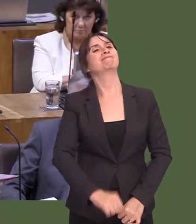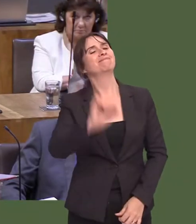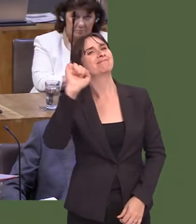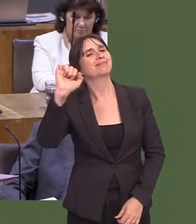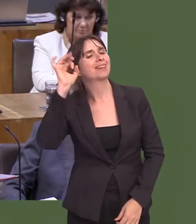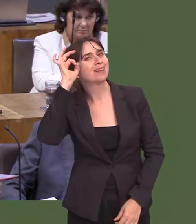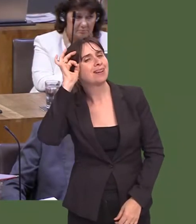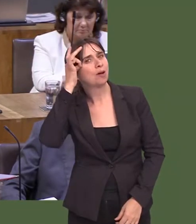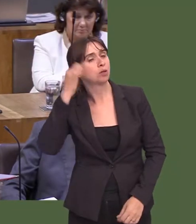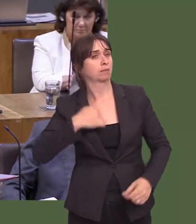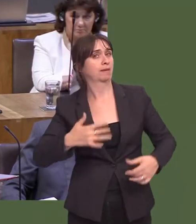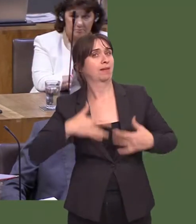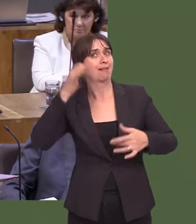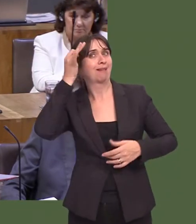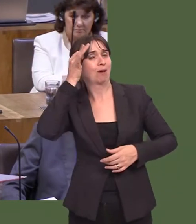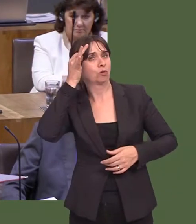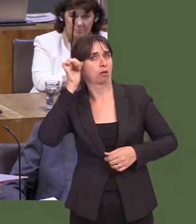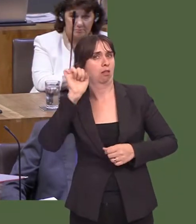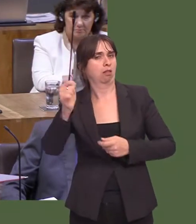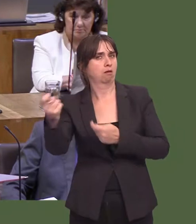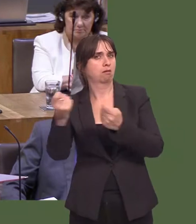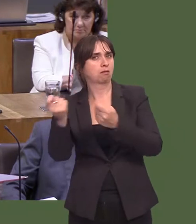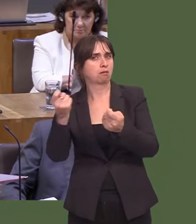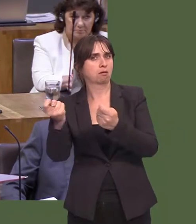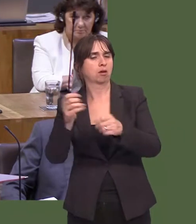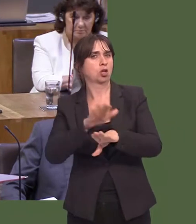Ond dim ond Gwynedd ac Ynys MÙn sydd wedi cymryd y penderfyniad hyn.